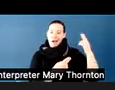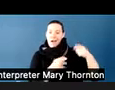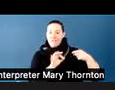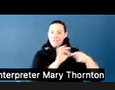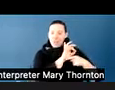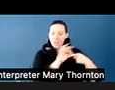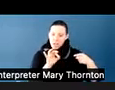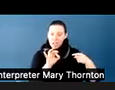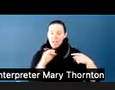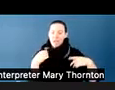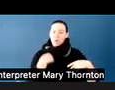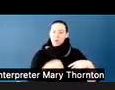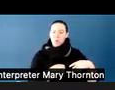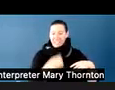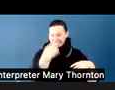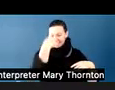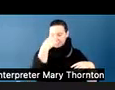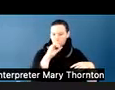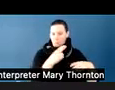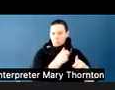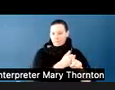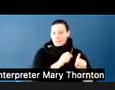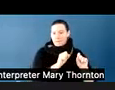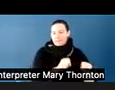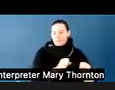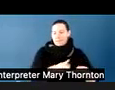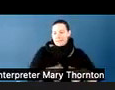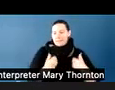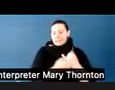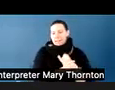we think like, can live independently, should be college-bound.